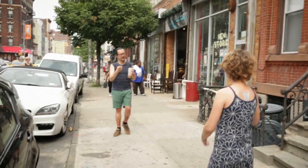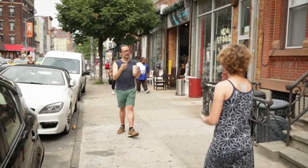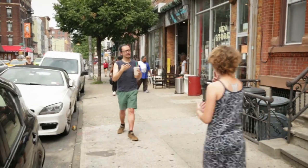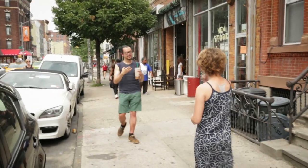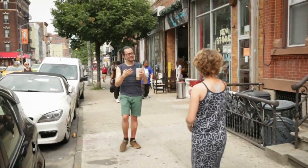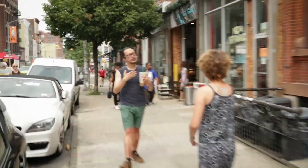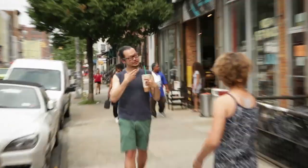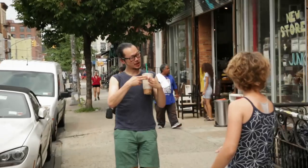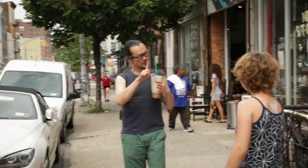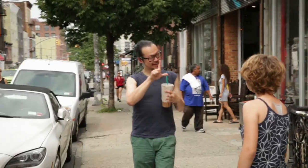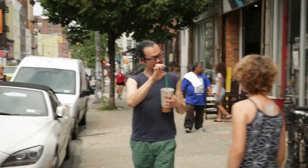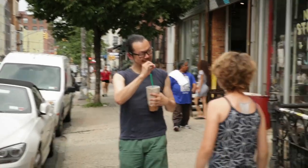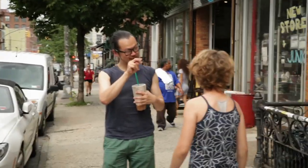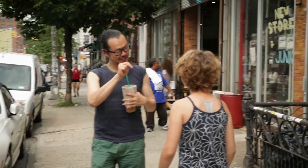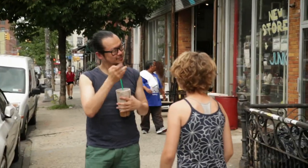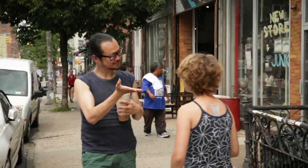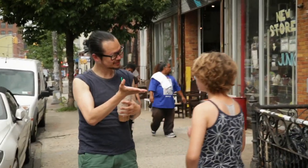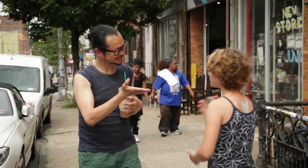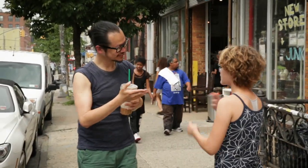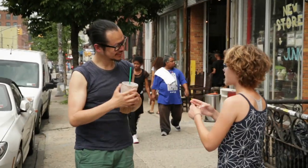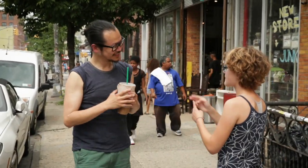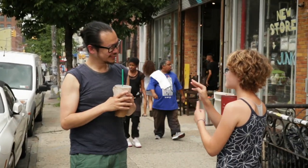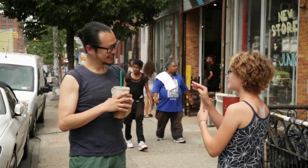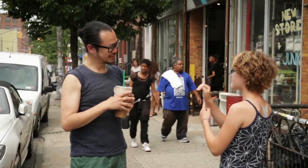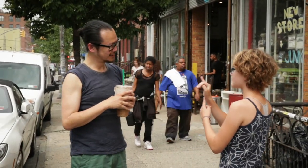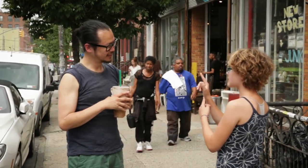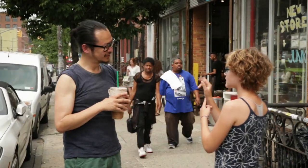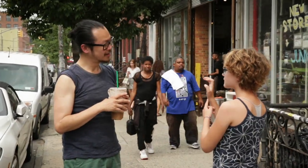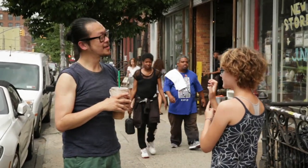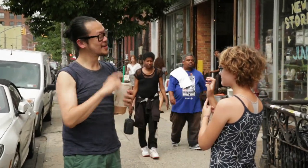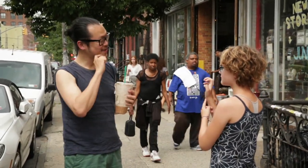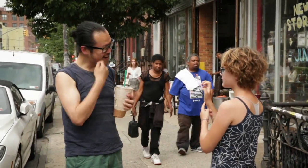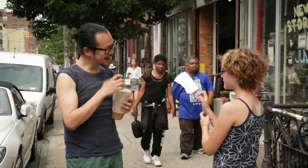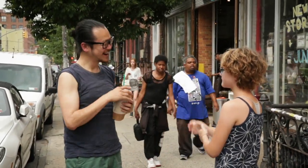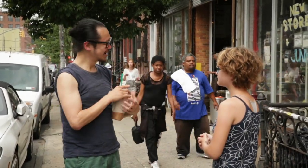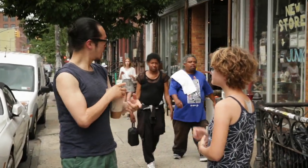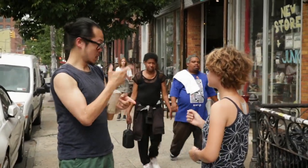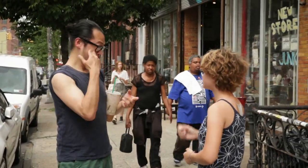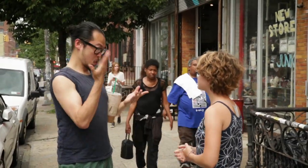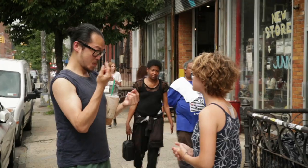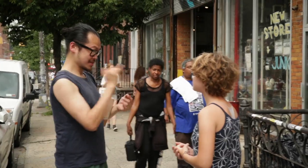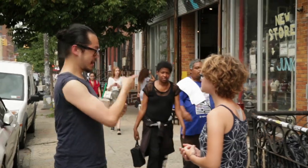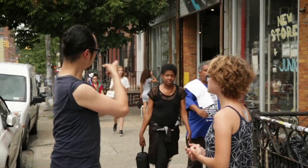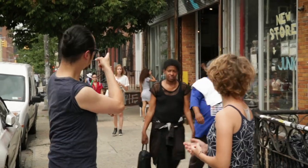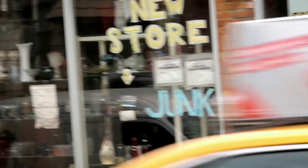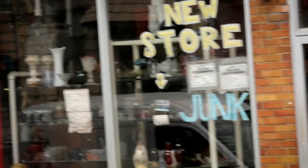Hello! My name's Leon. And you? My name's Millie. Cool! Do you know what this store is?